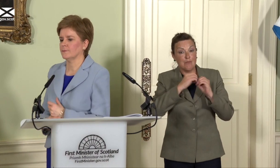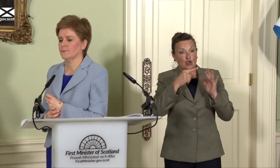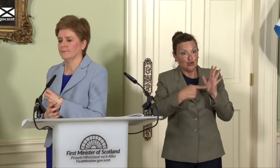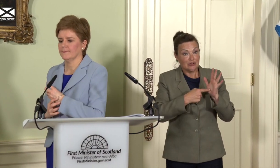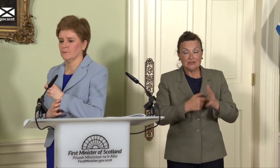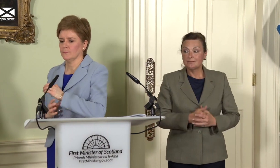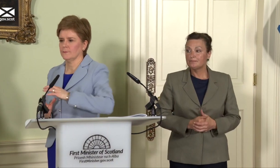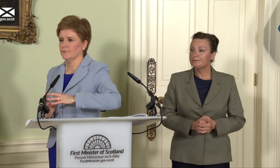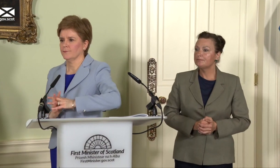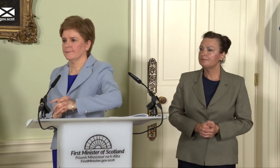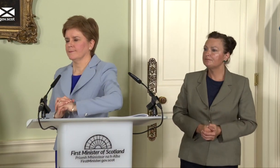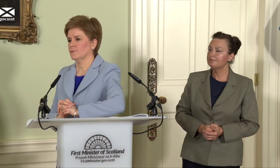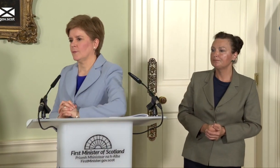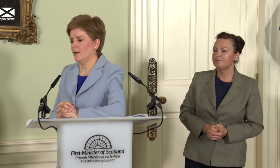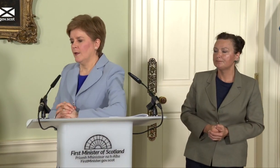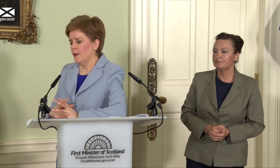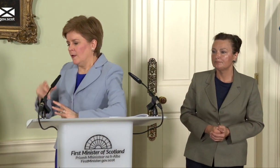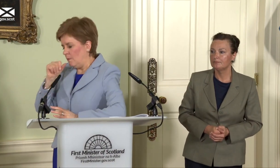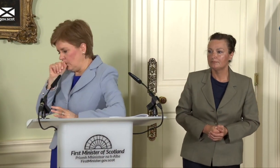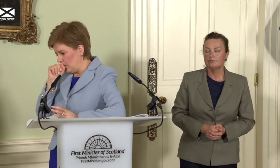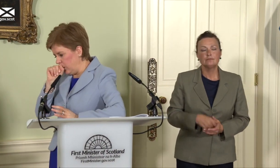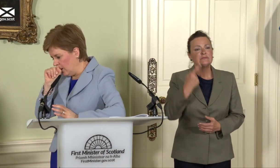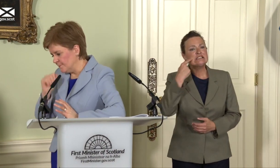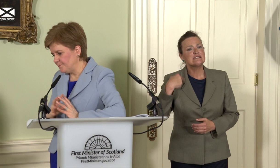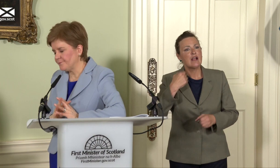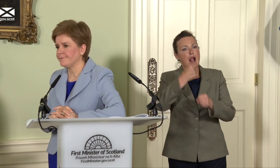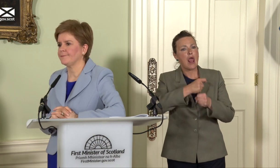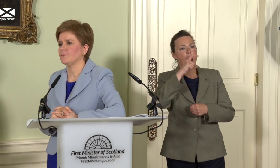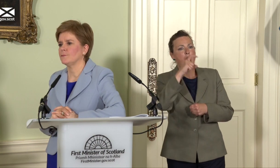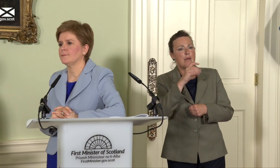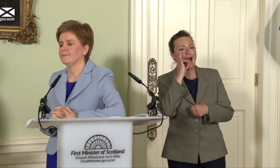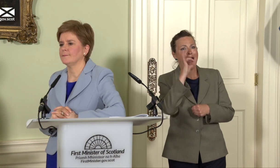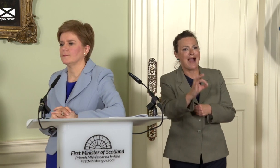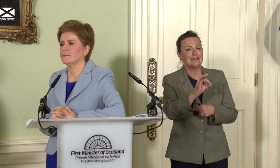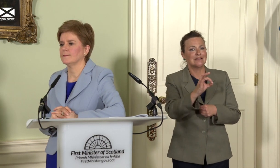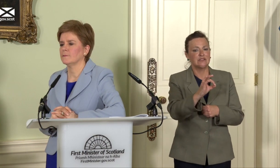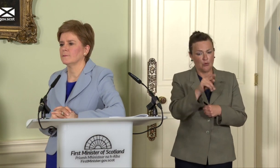Glenn Campbell asked you if the referendum would take place next year, and you said yes. But you’ve